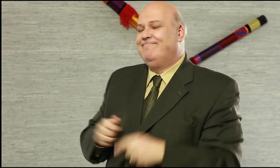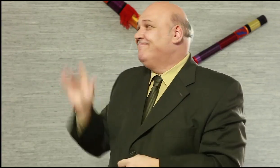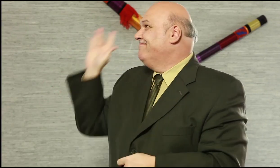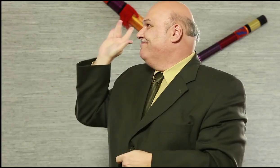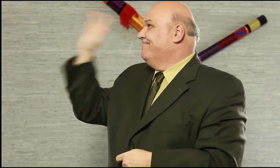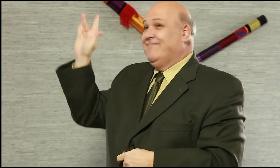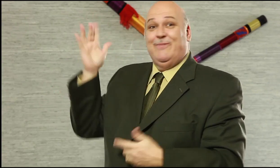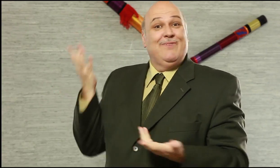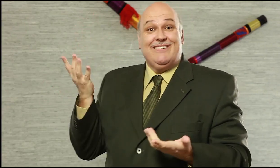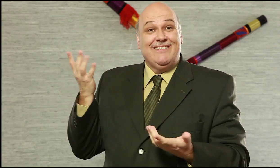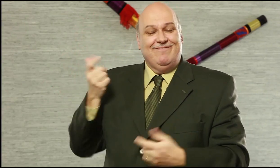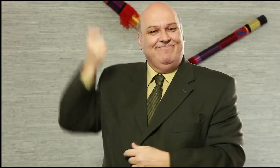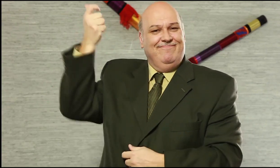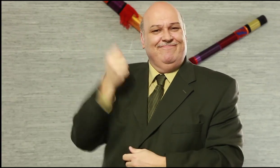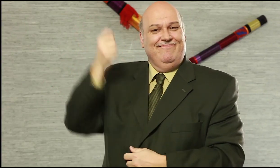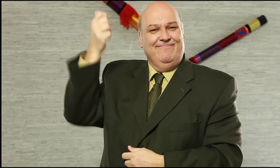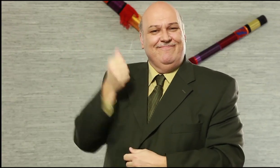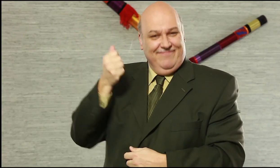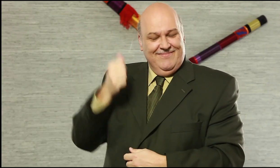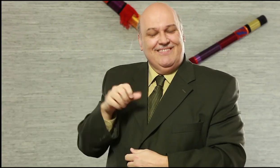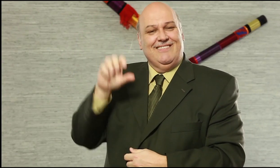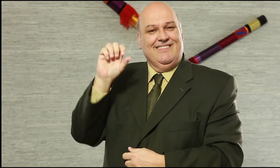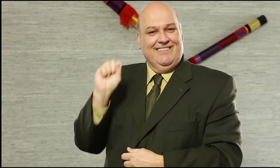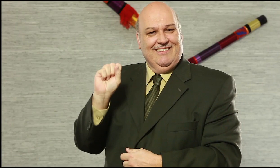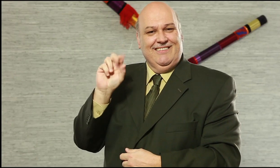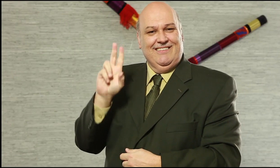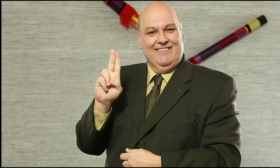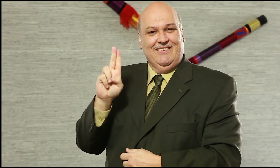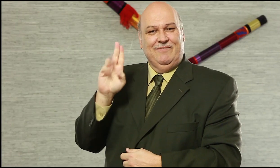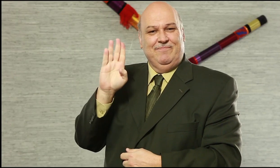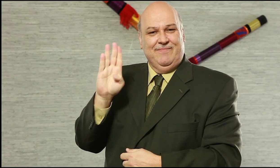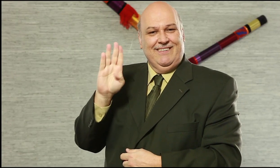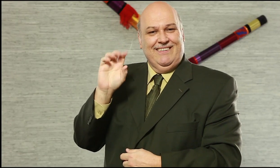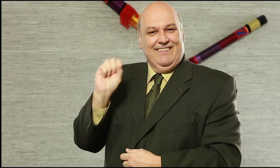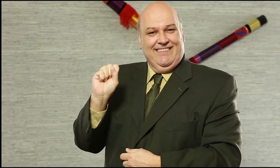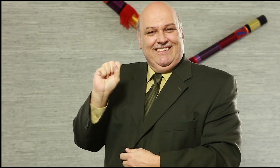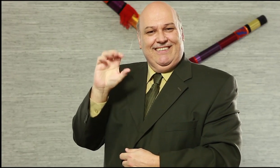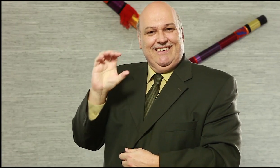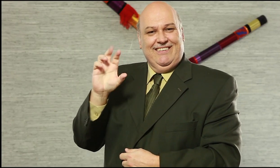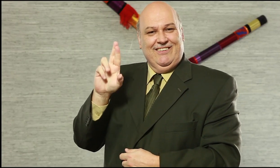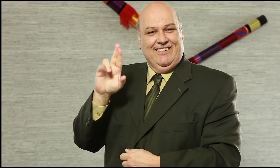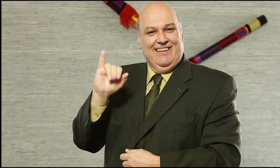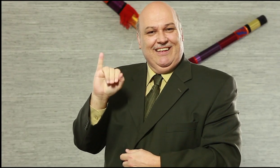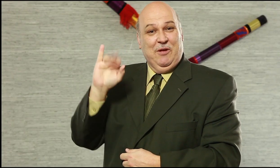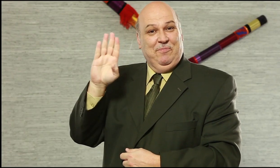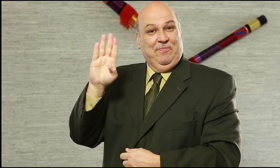won’t want to miss these recipes, on the